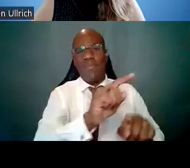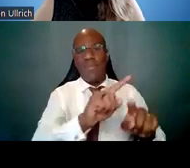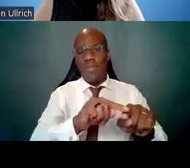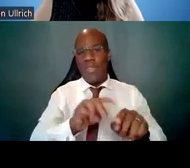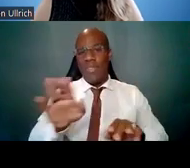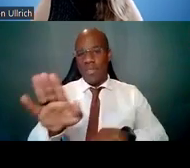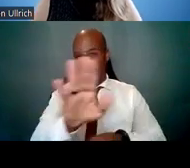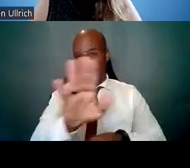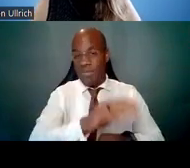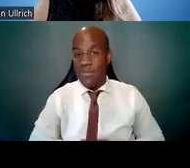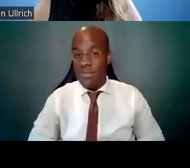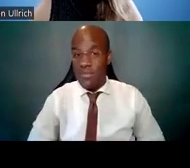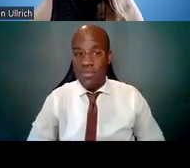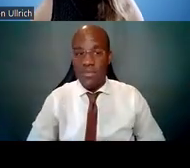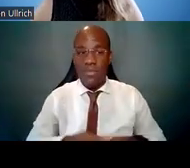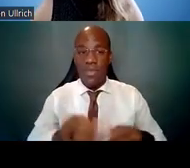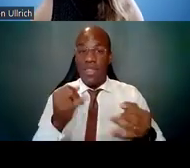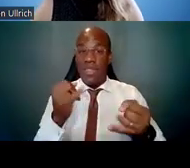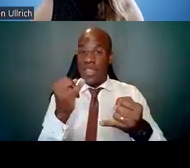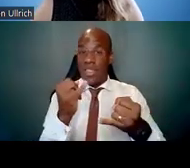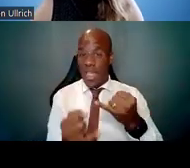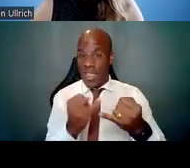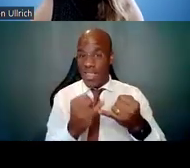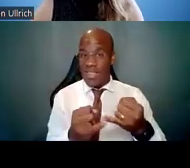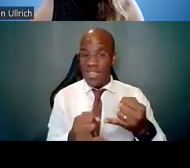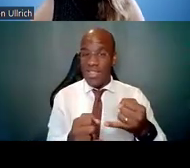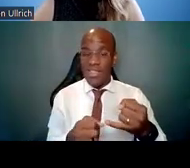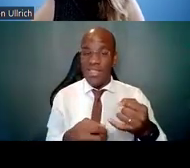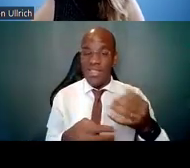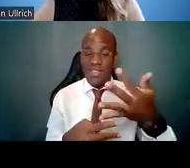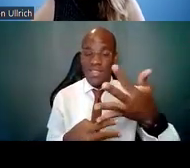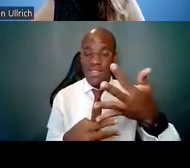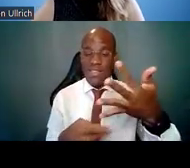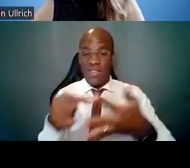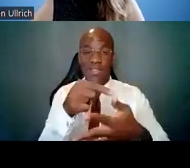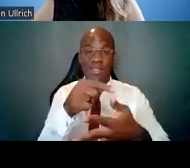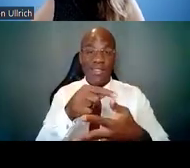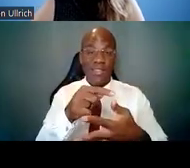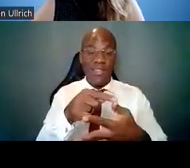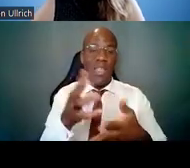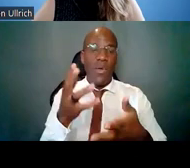Then lastly, I want to mention our research awards